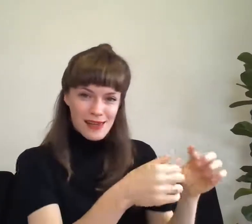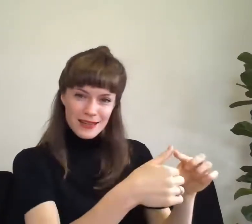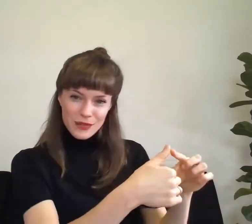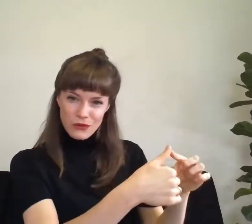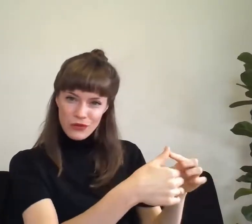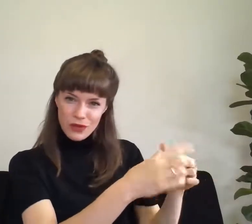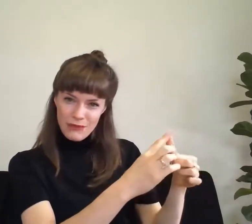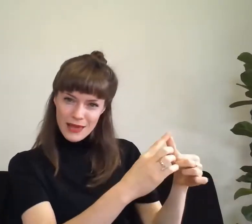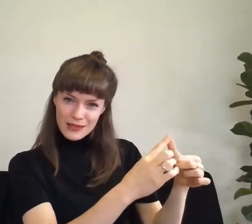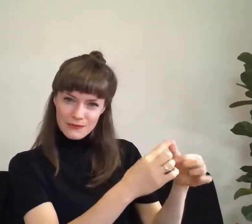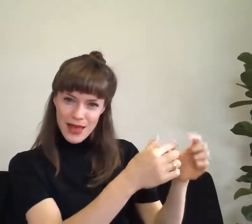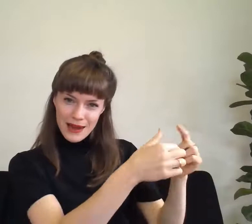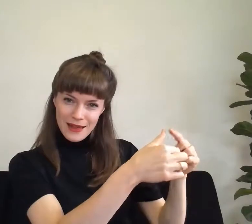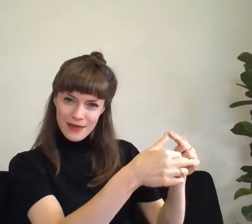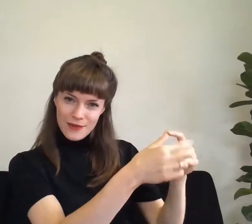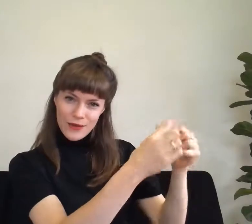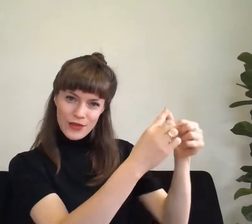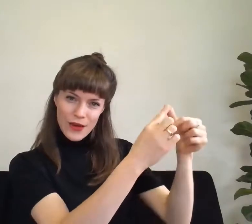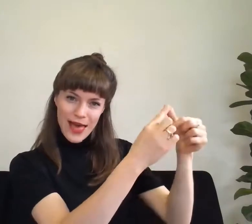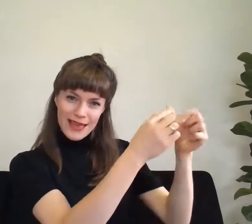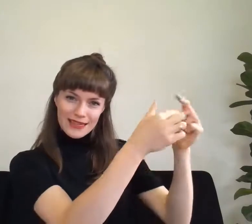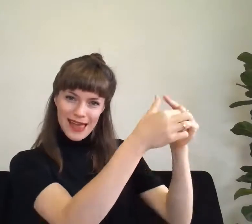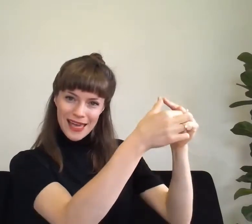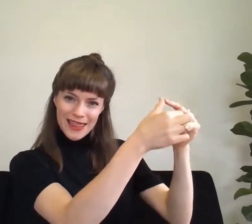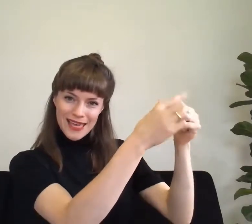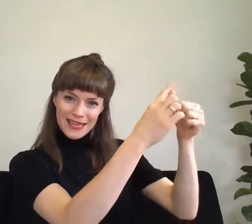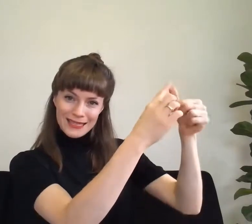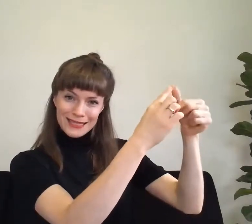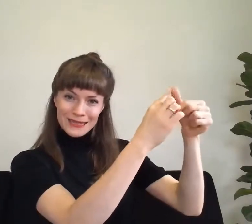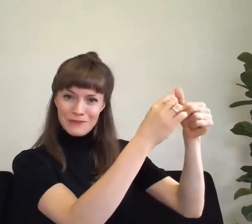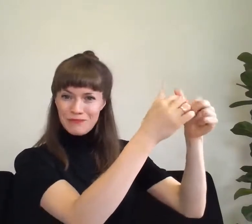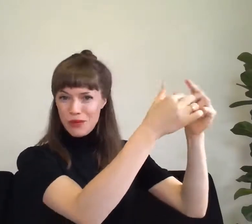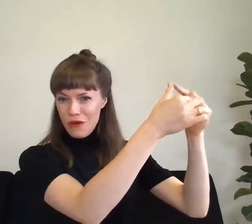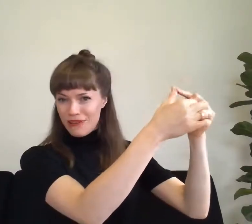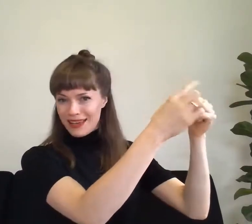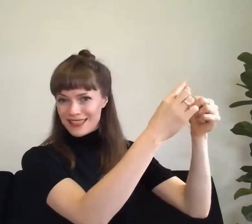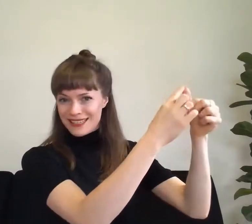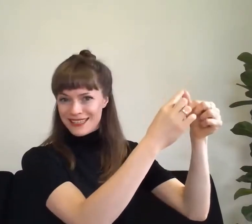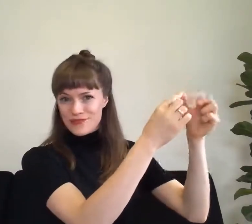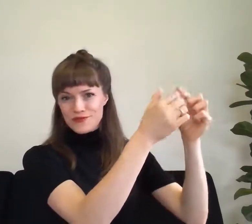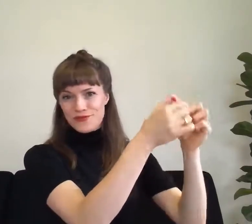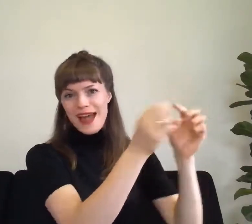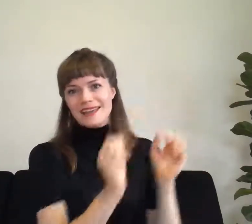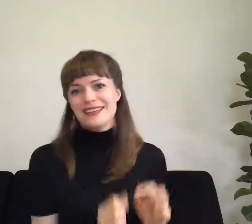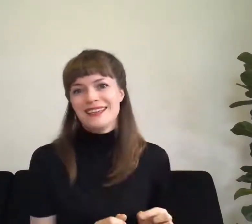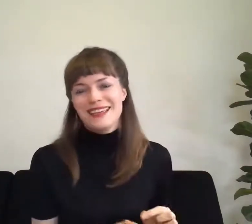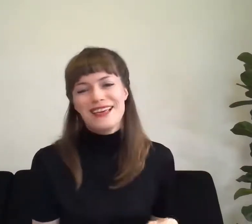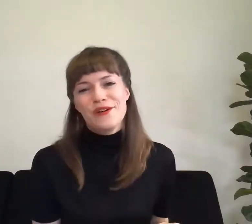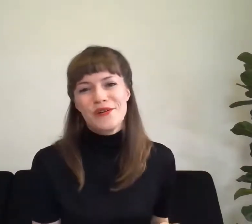So if you can make a spider with your hands like this Perfect. Alright he goes